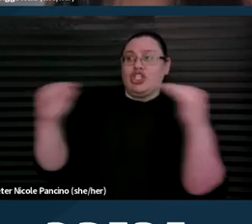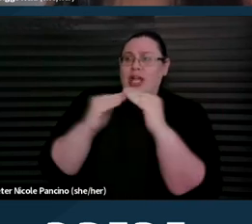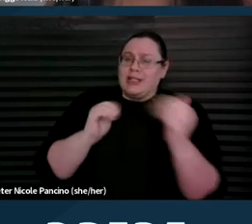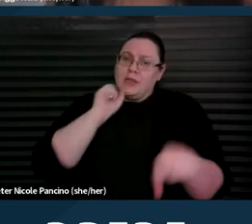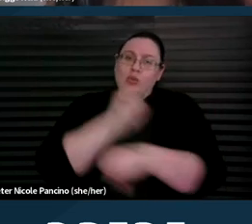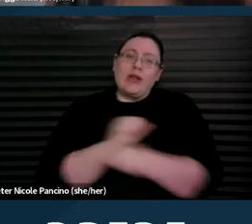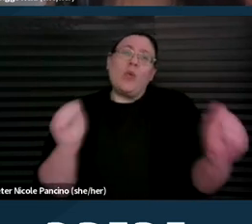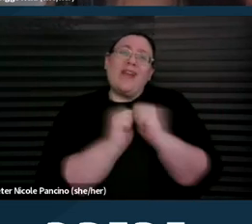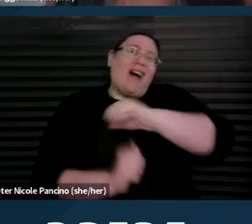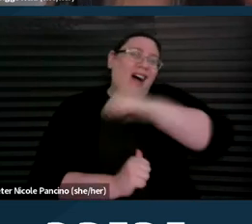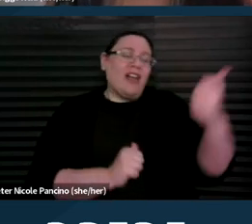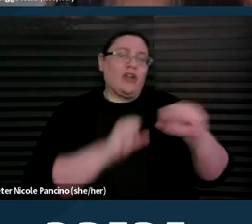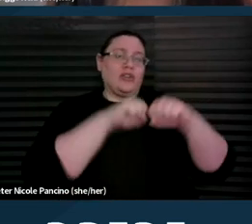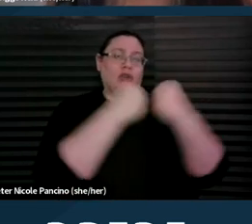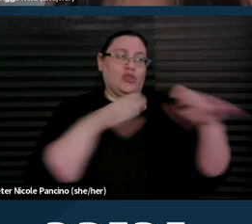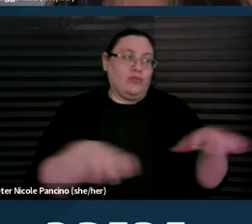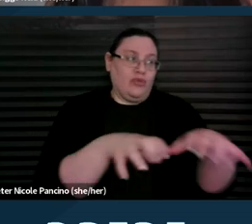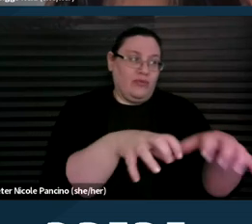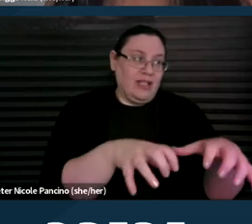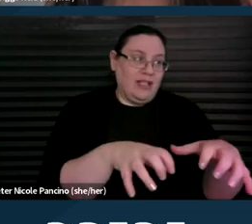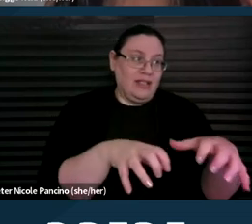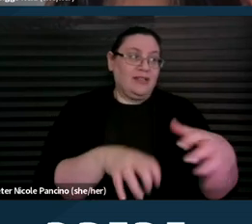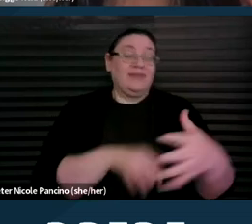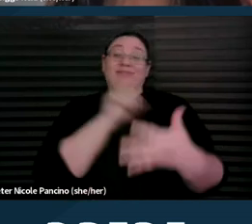Recognizing wholeness, people have inherent worth